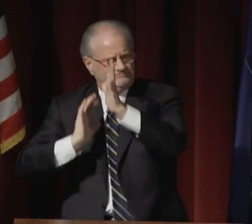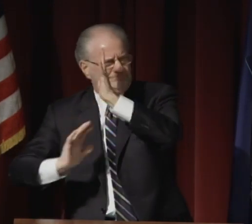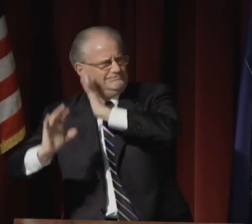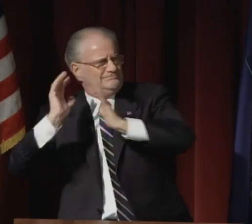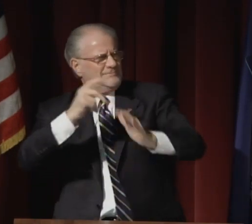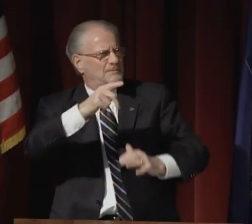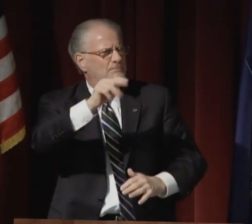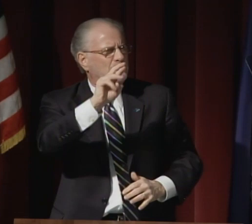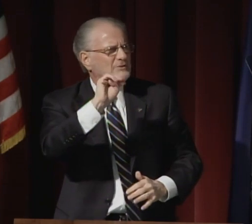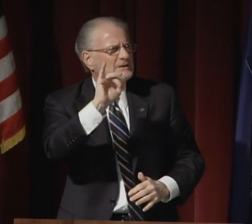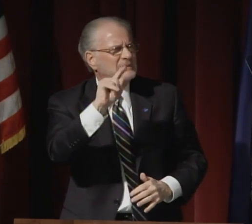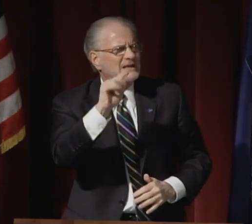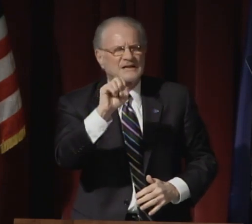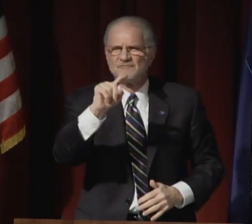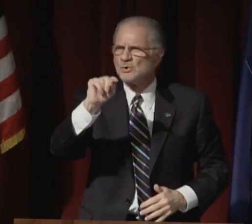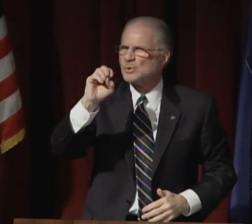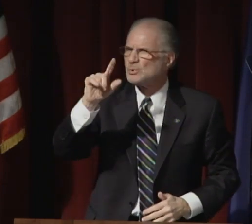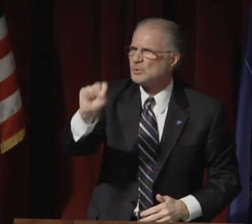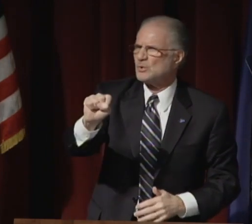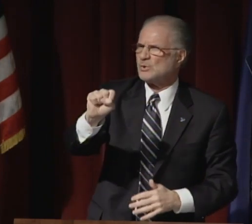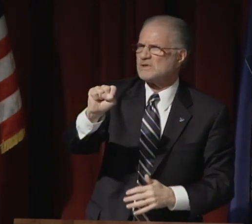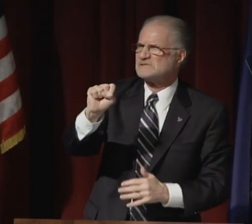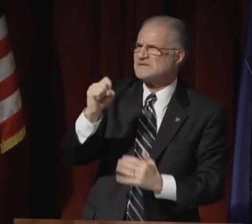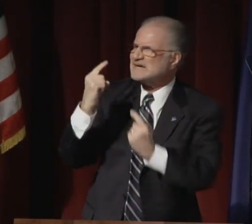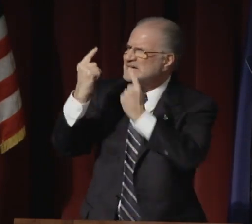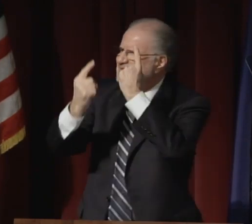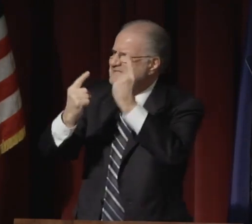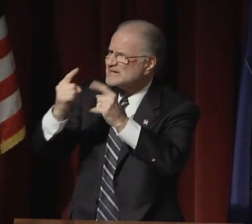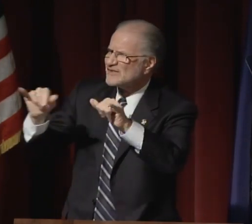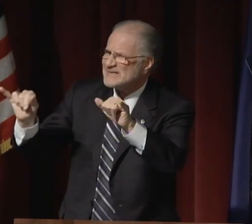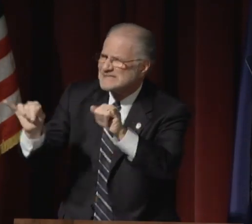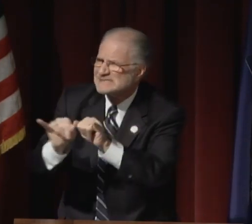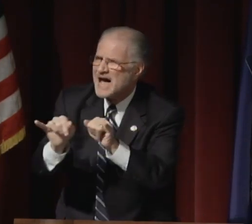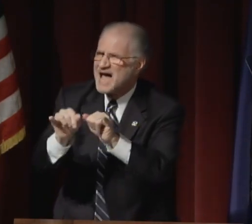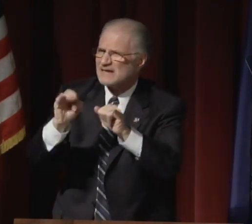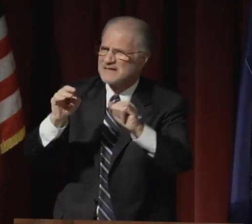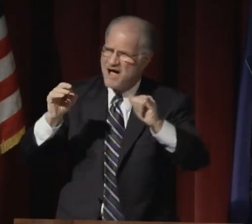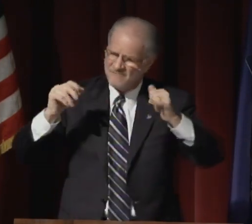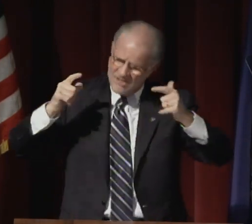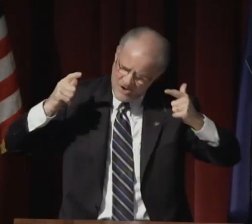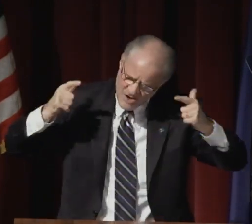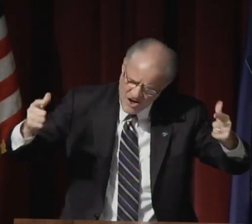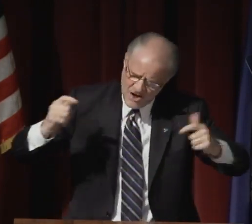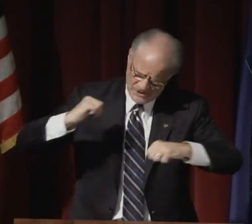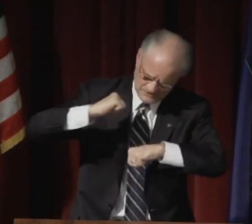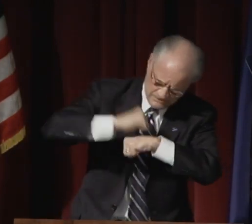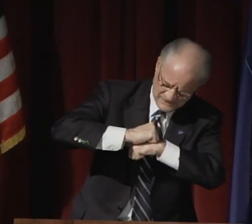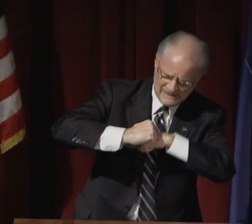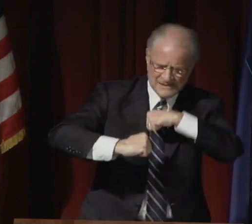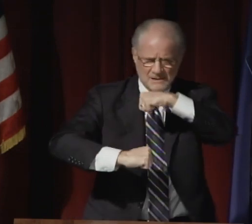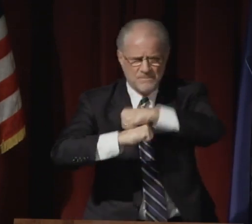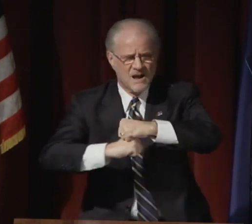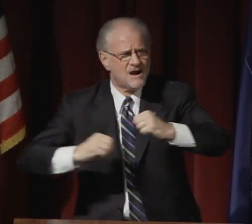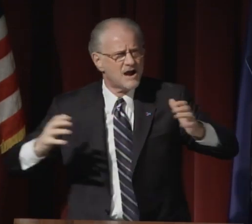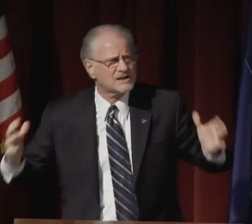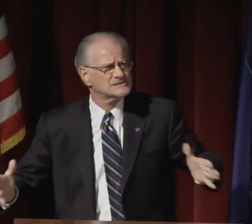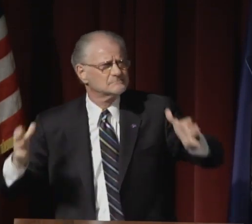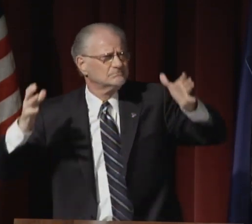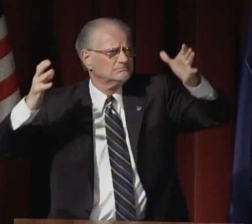Think of the work done with primitive tools. Consider the size of the building blocks